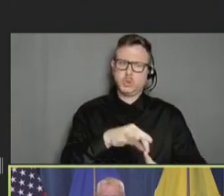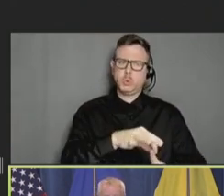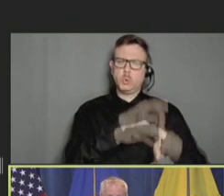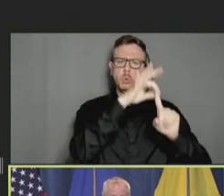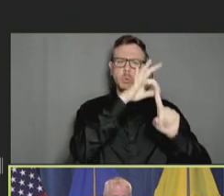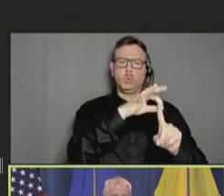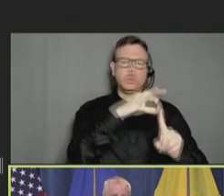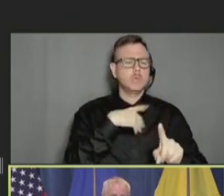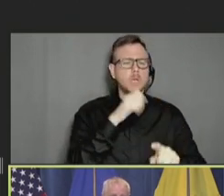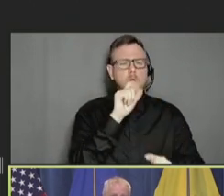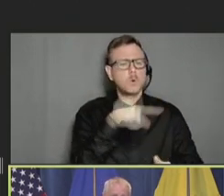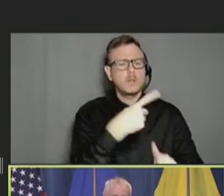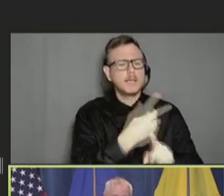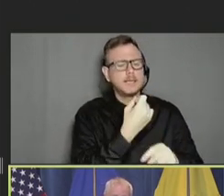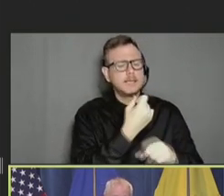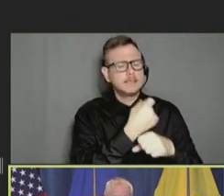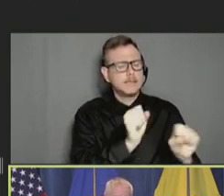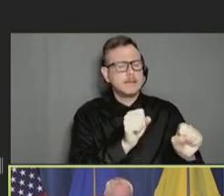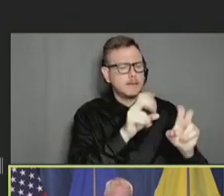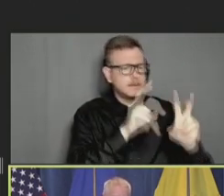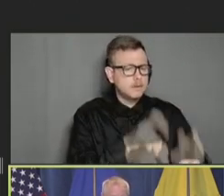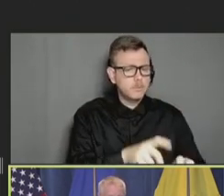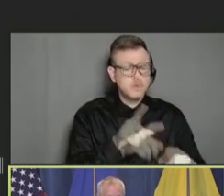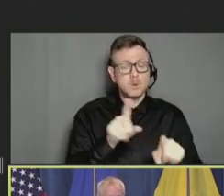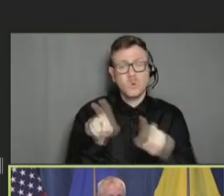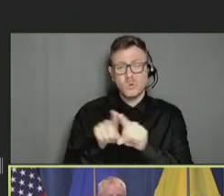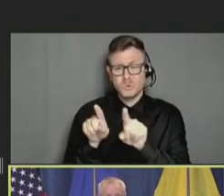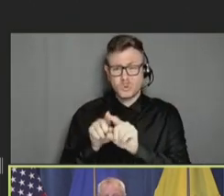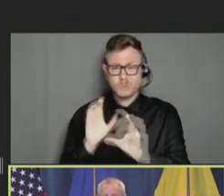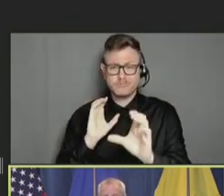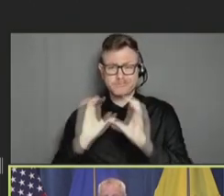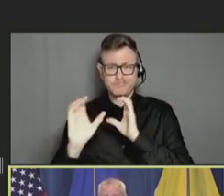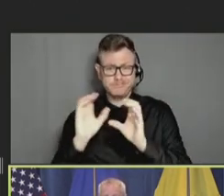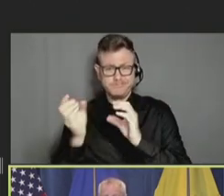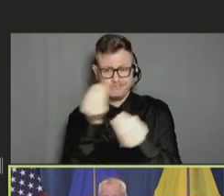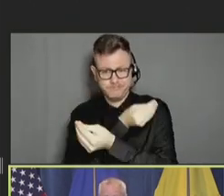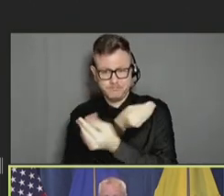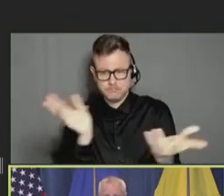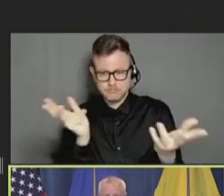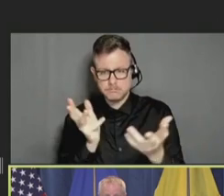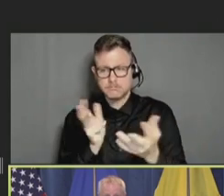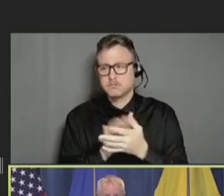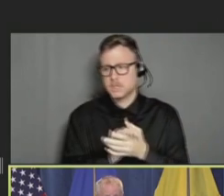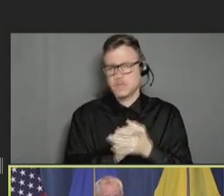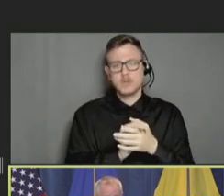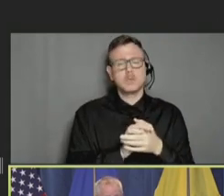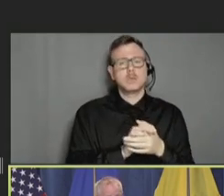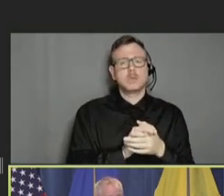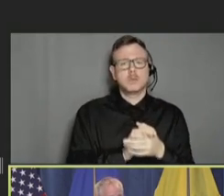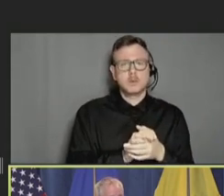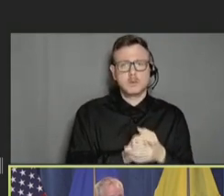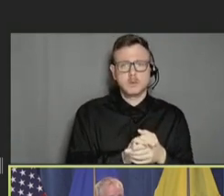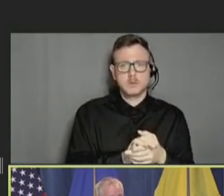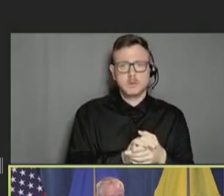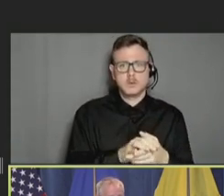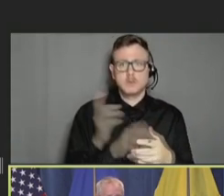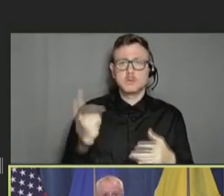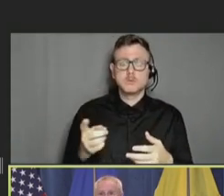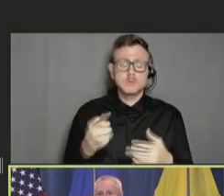assessment also -- but also on the communication piece. Getting information to our public as